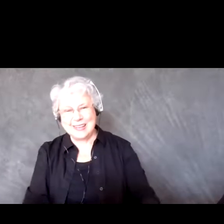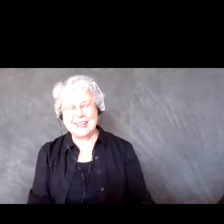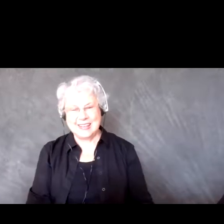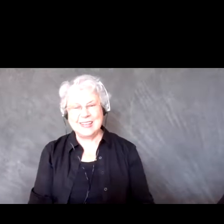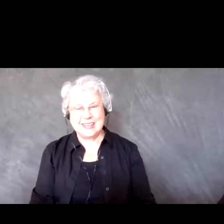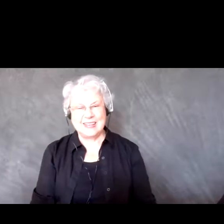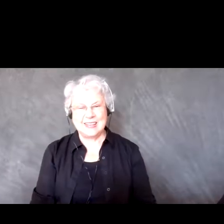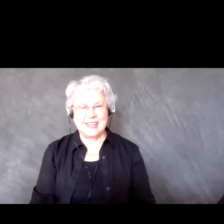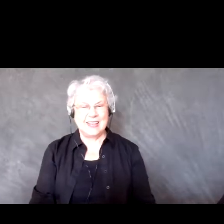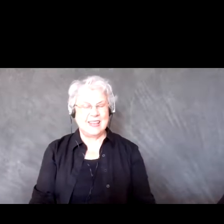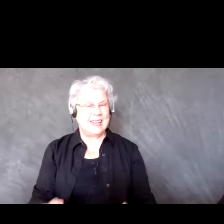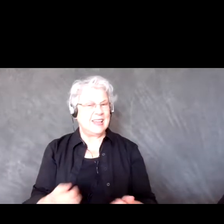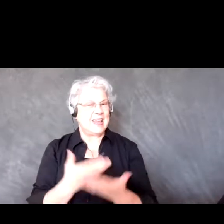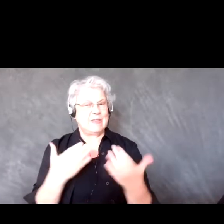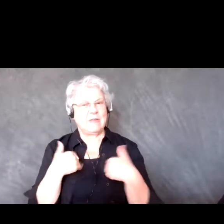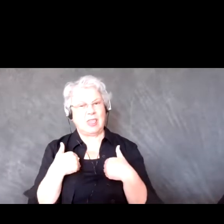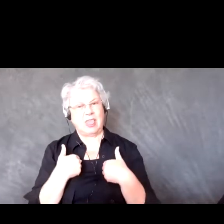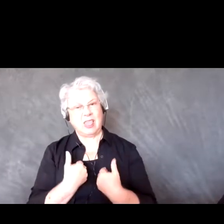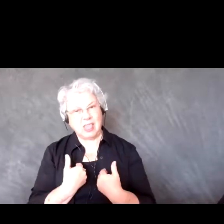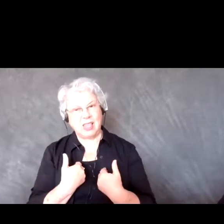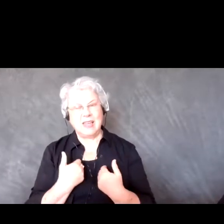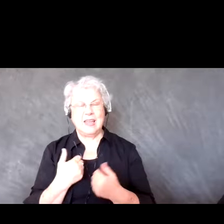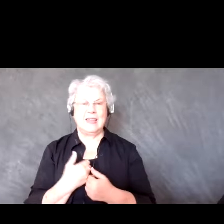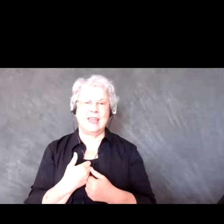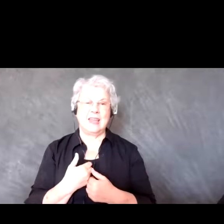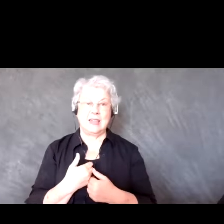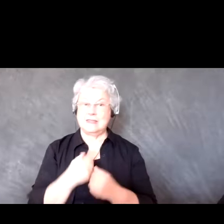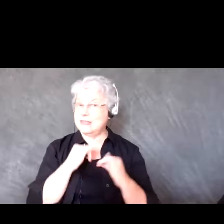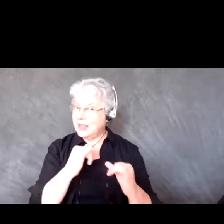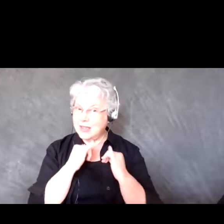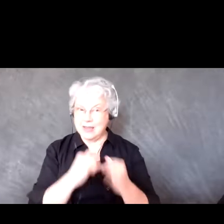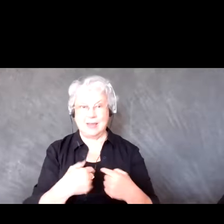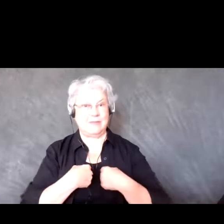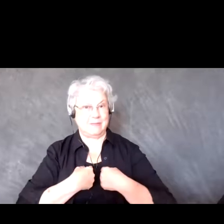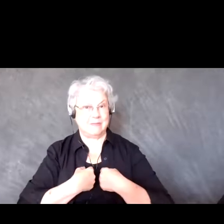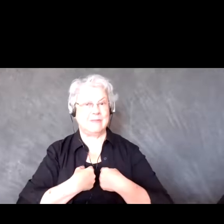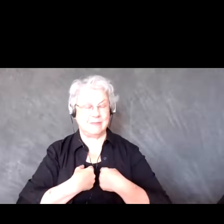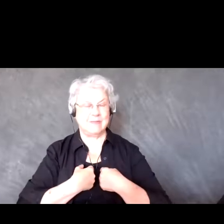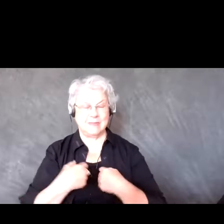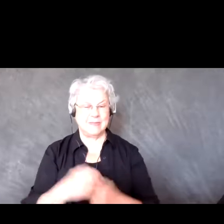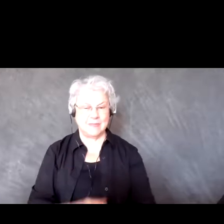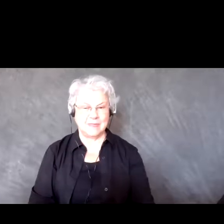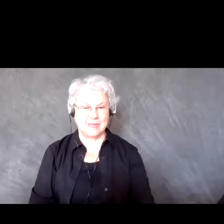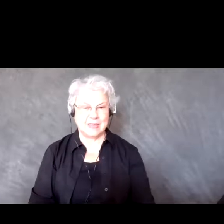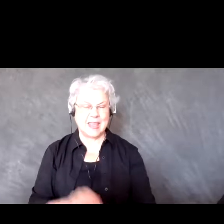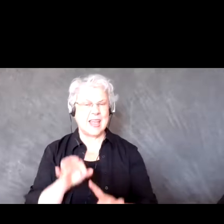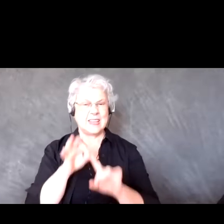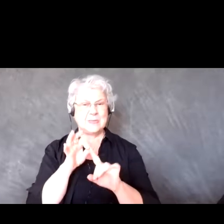everyone is kind of tired, I am even. Especially if this is all you do for work,